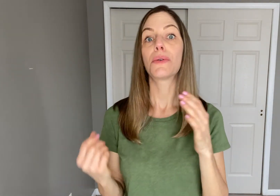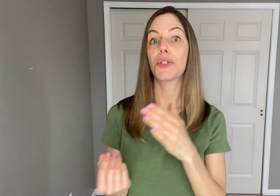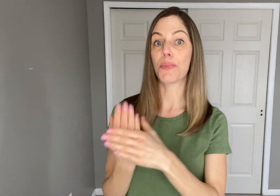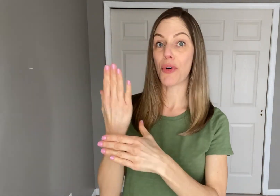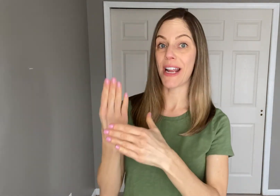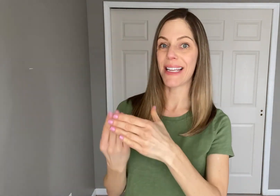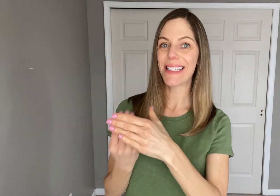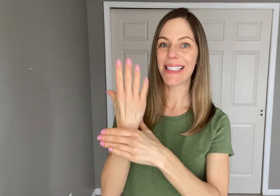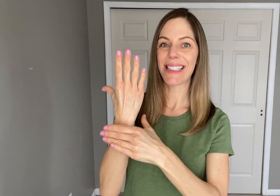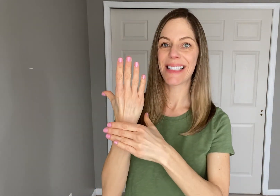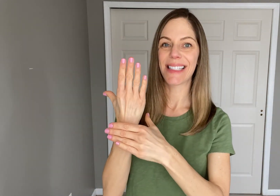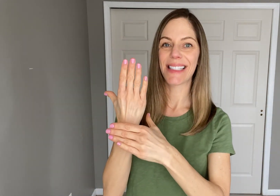"Spring"